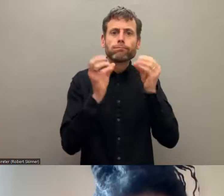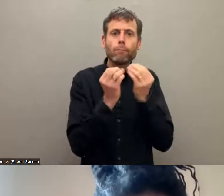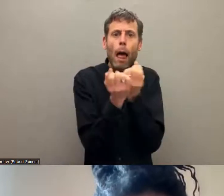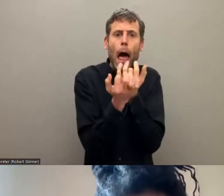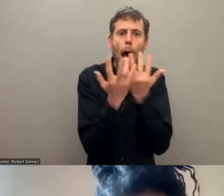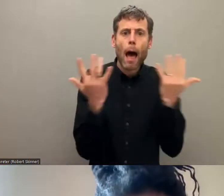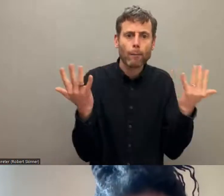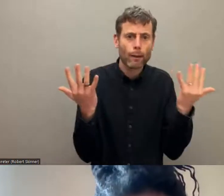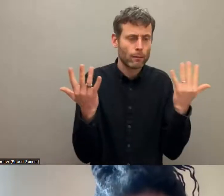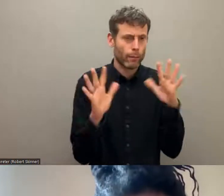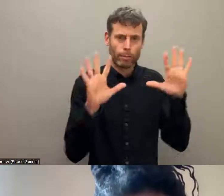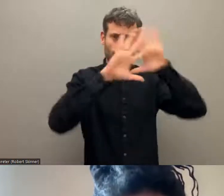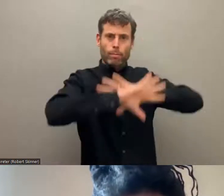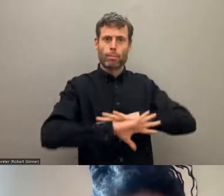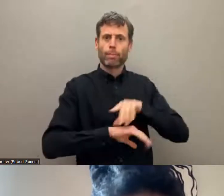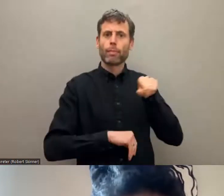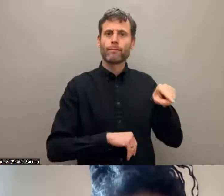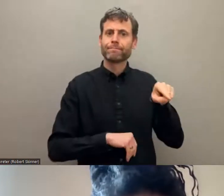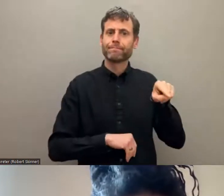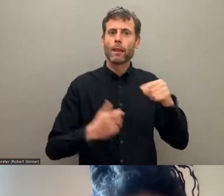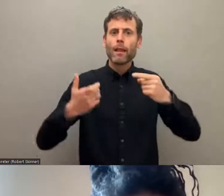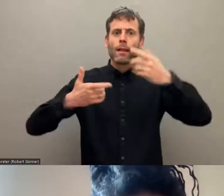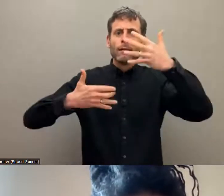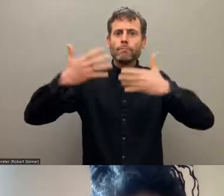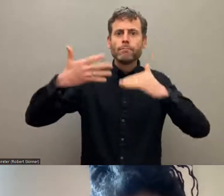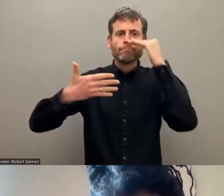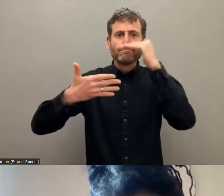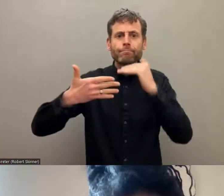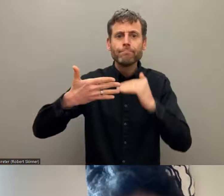not have data about different